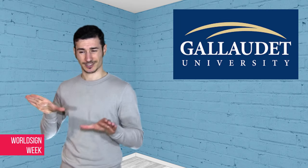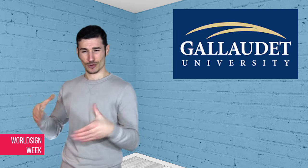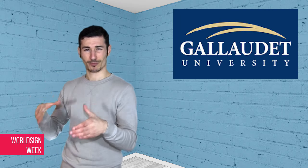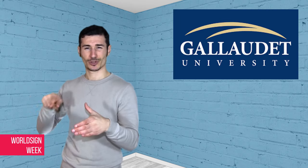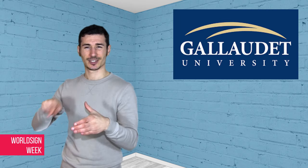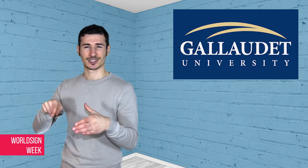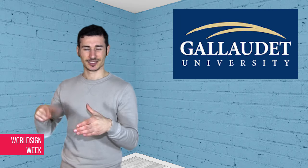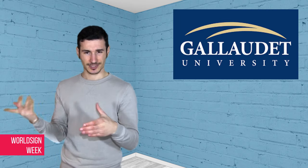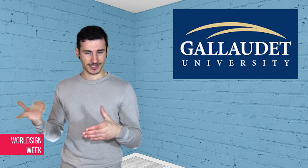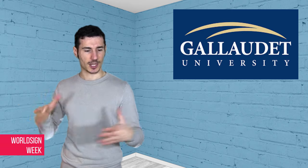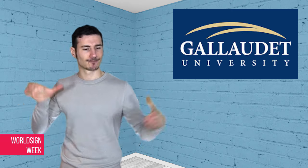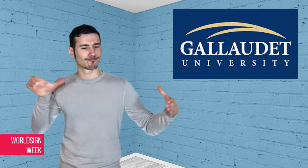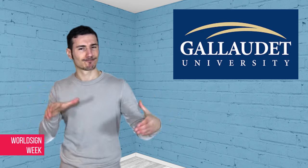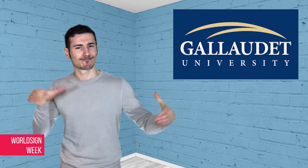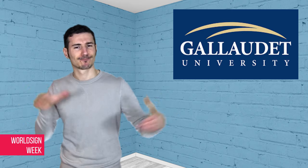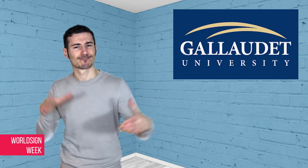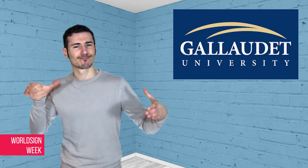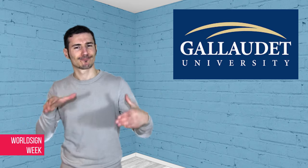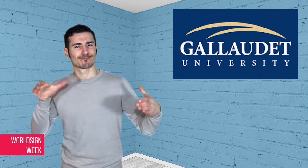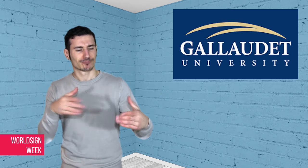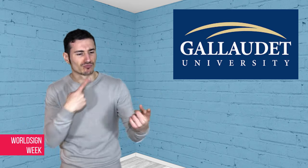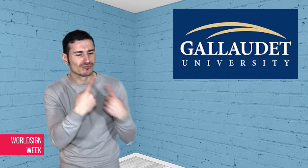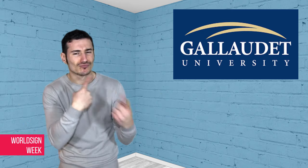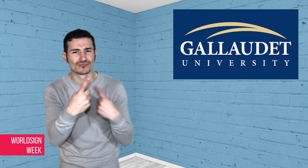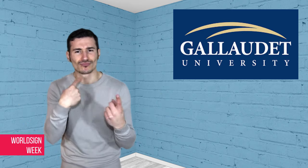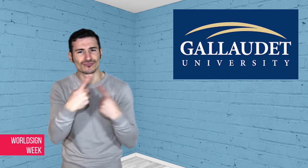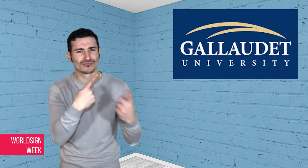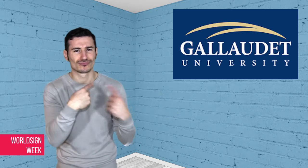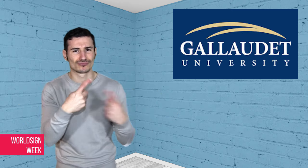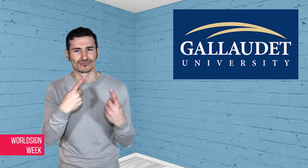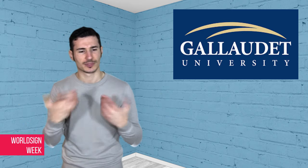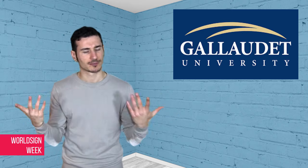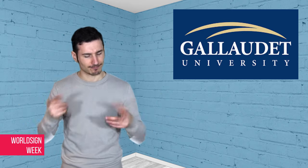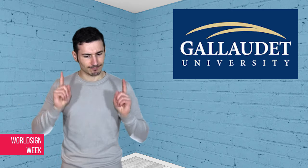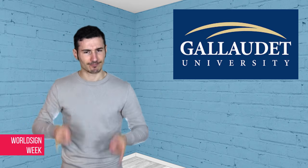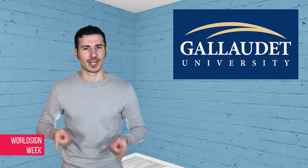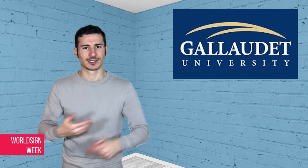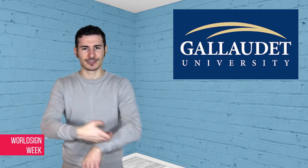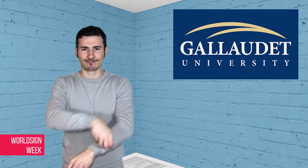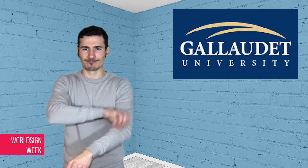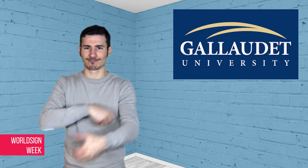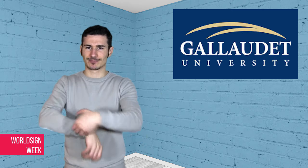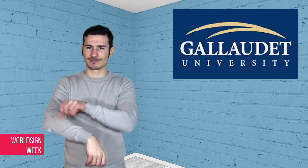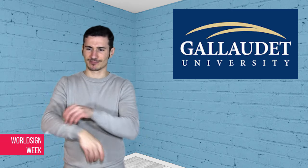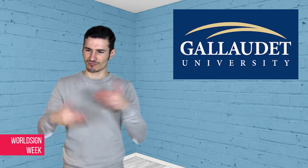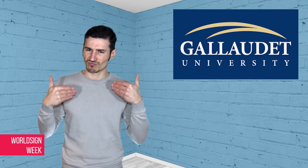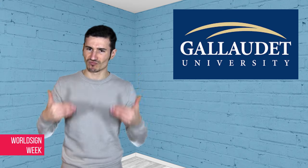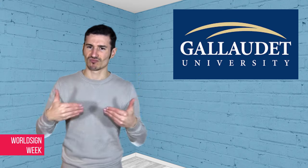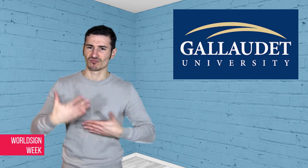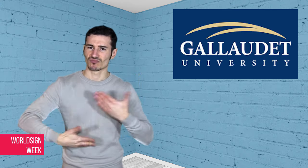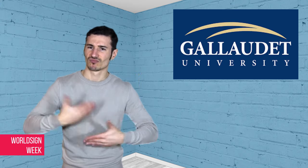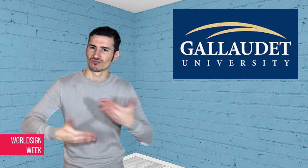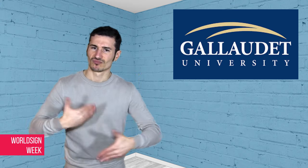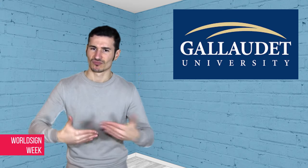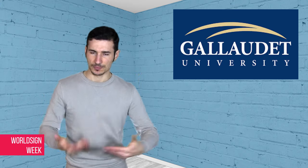community meetings and has asked for action. The Department of Public Safety